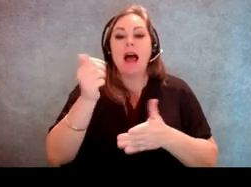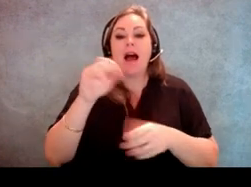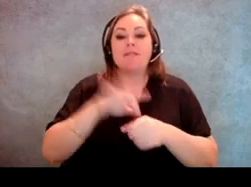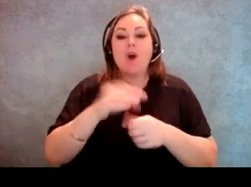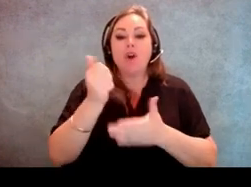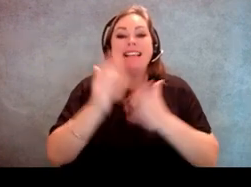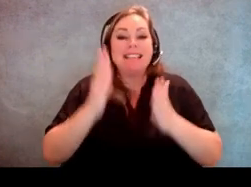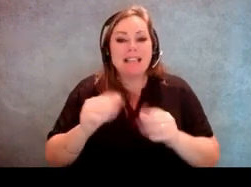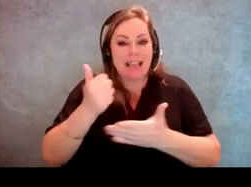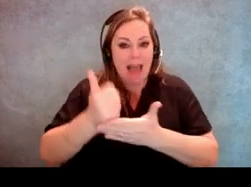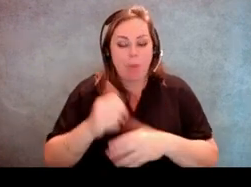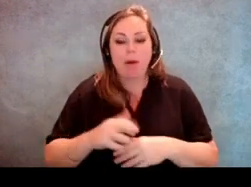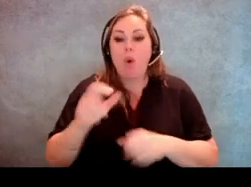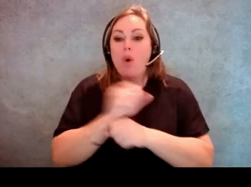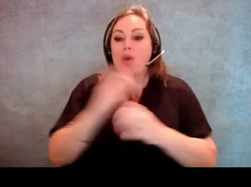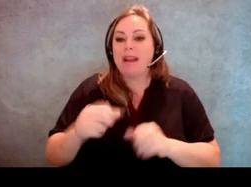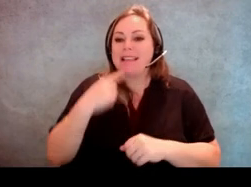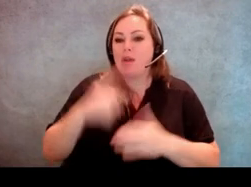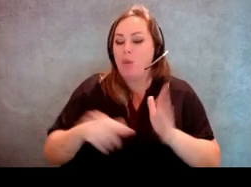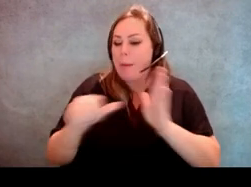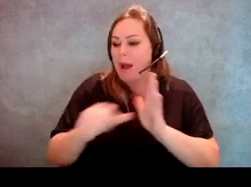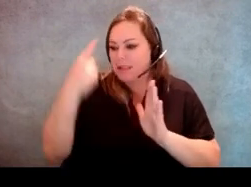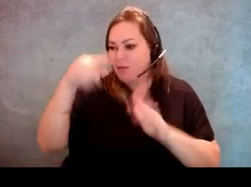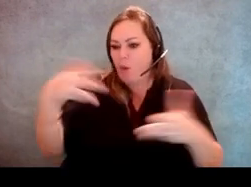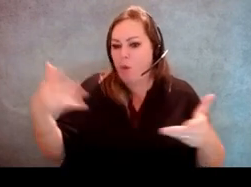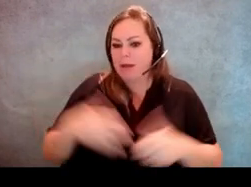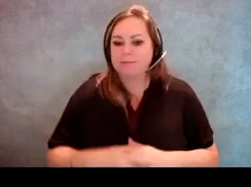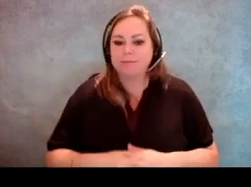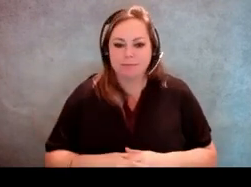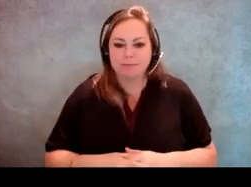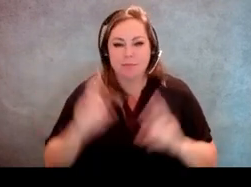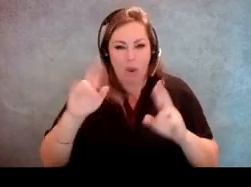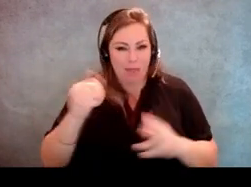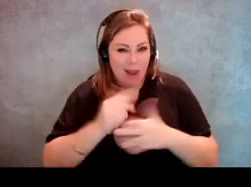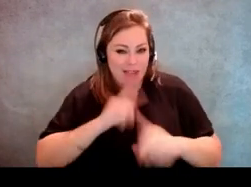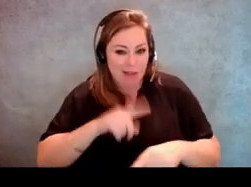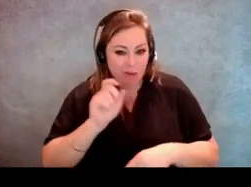You can tell them what buttons do what. Hopefully that helps answer your question.